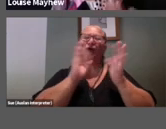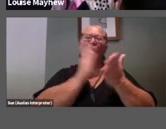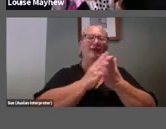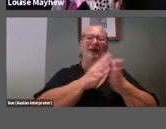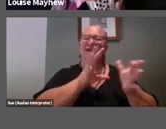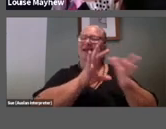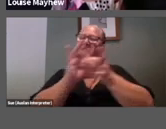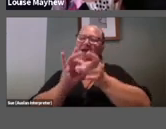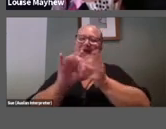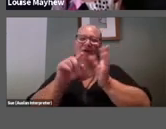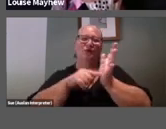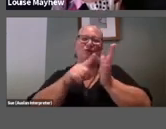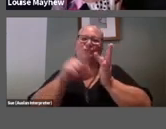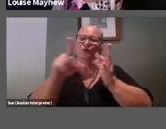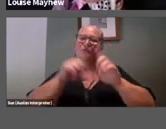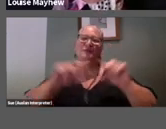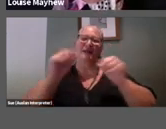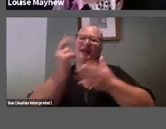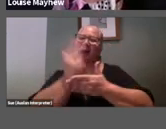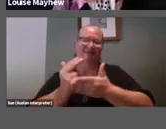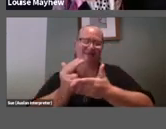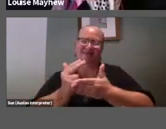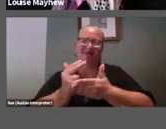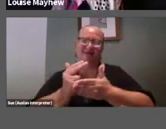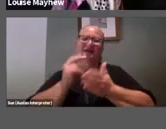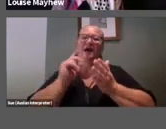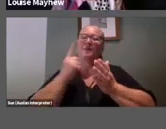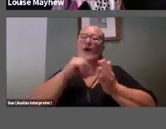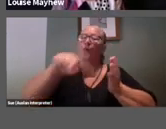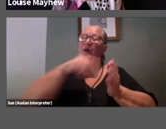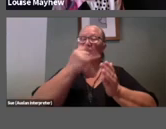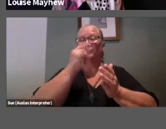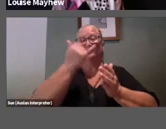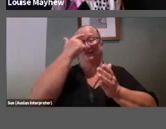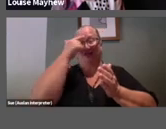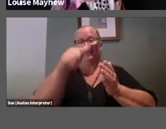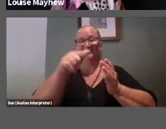So instead we can think of this as a really enjoyable art world coincidence.